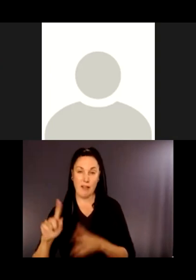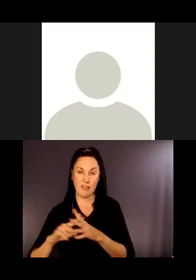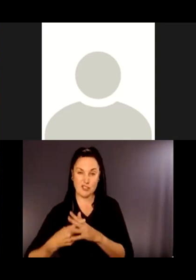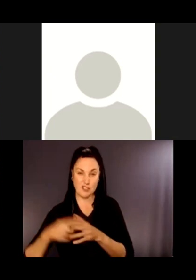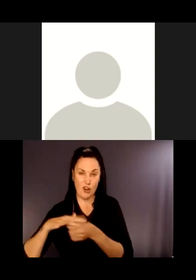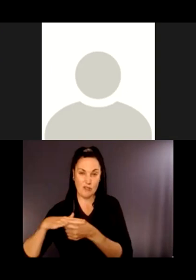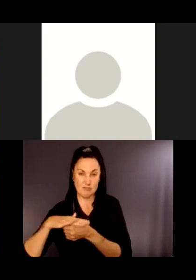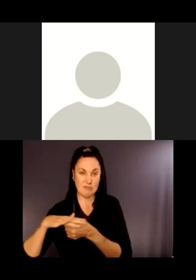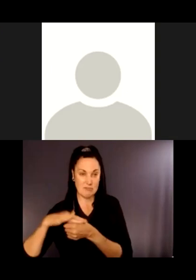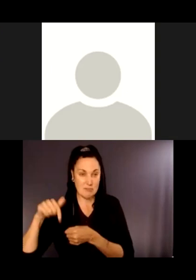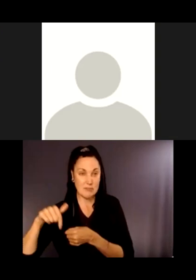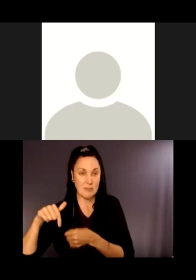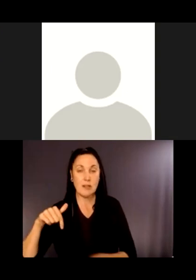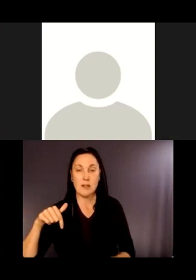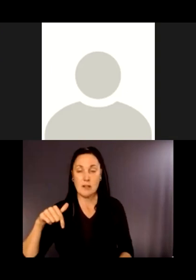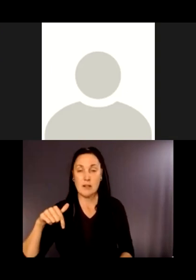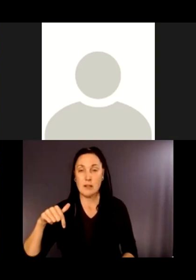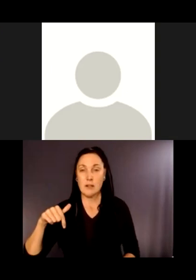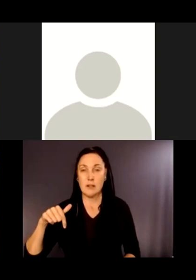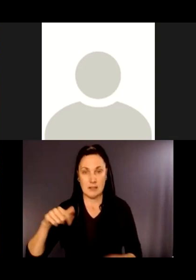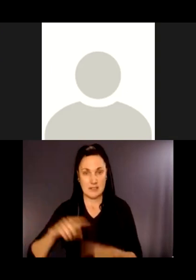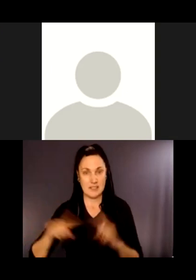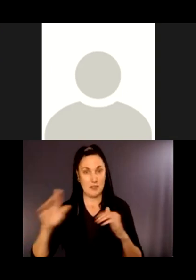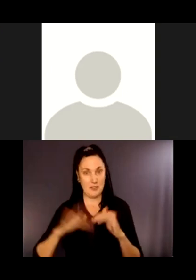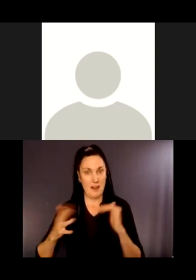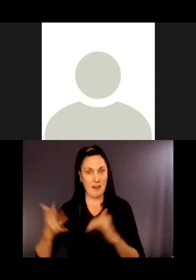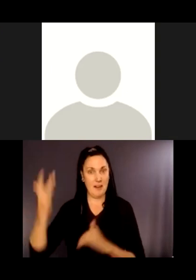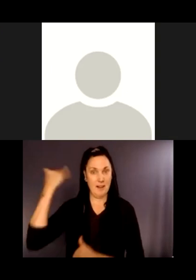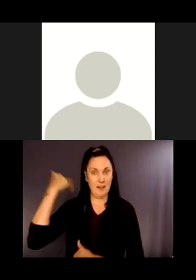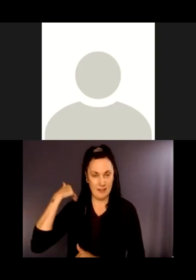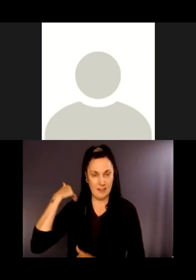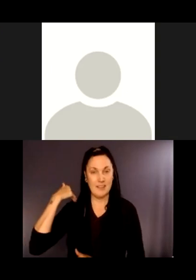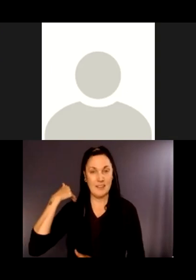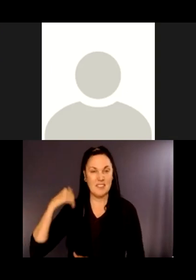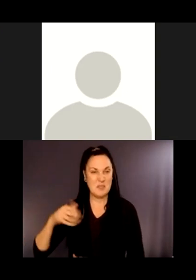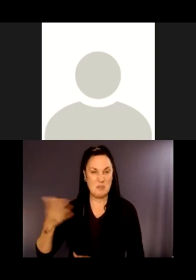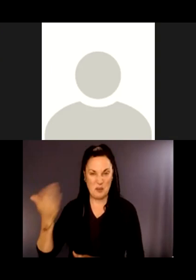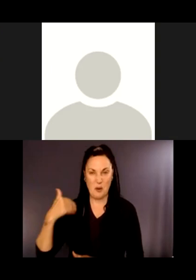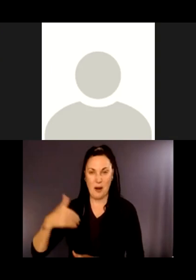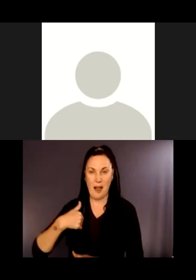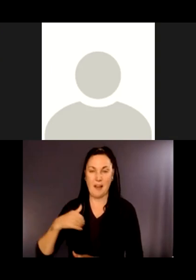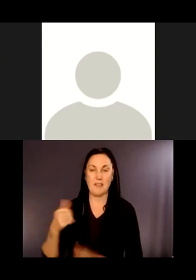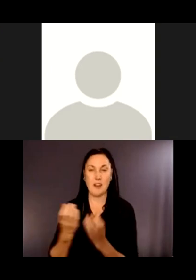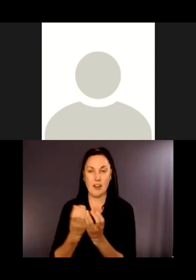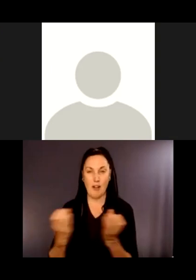was before the City of Bellevue did a culvert replacement project. It was a dirt trailhead at that point, and they made it much